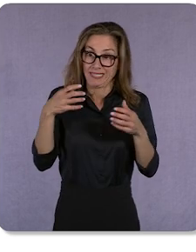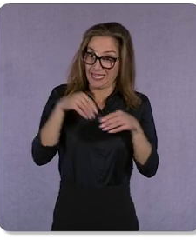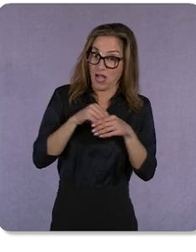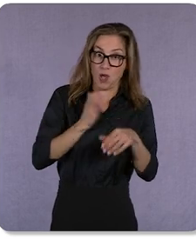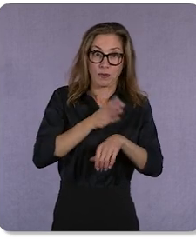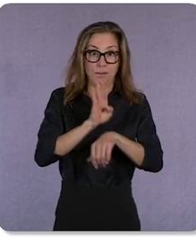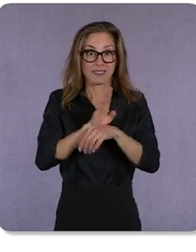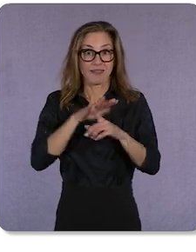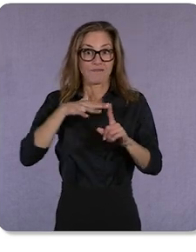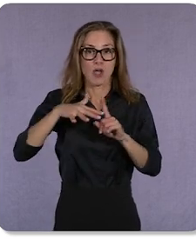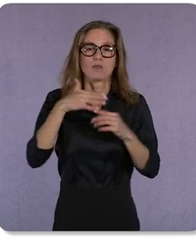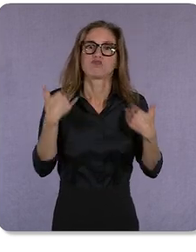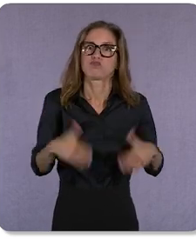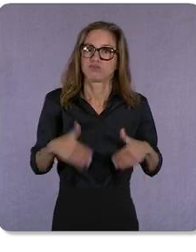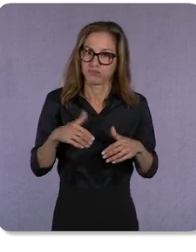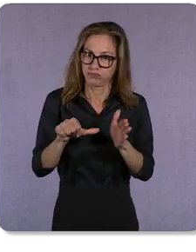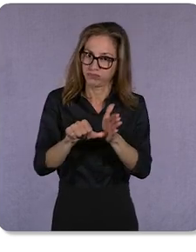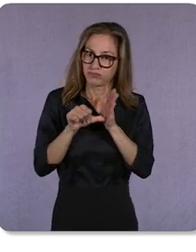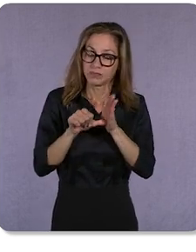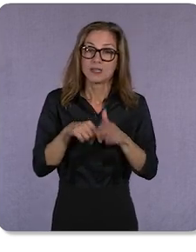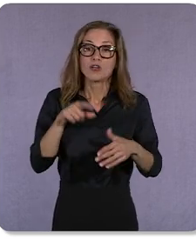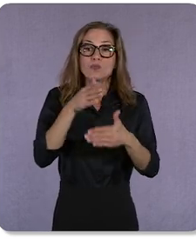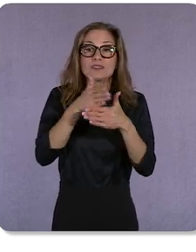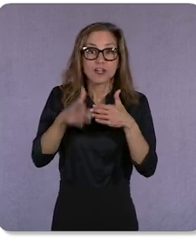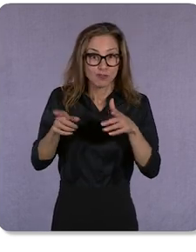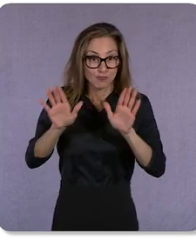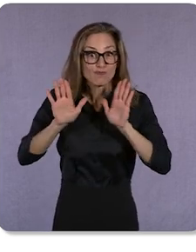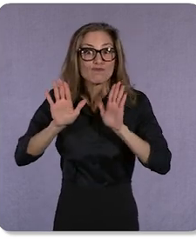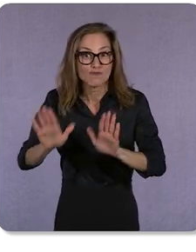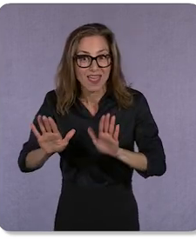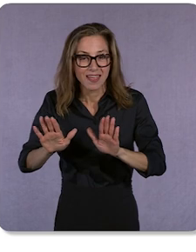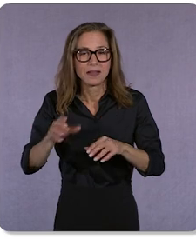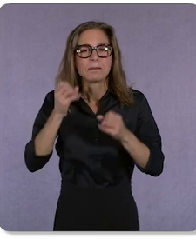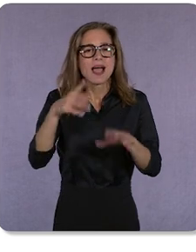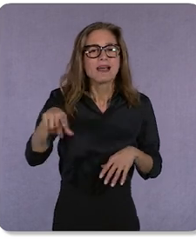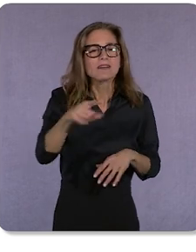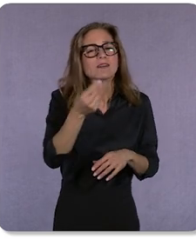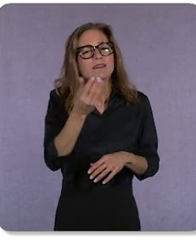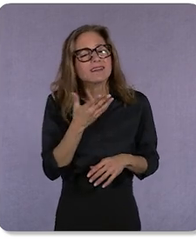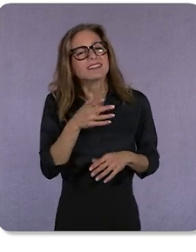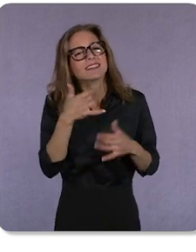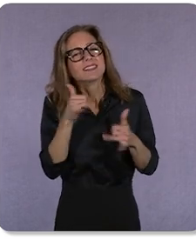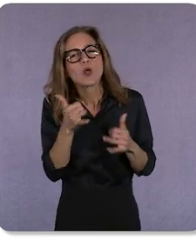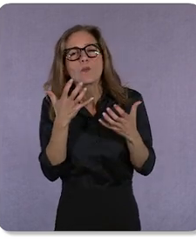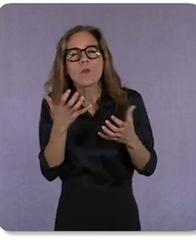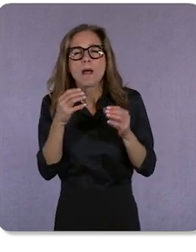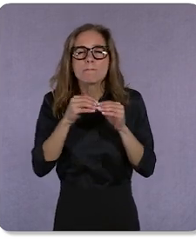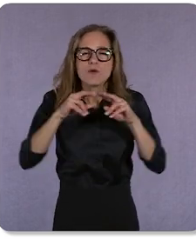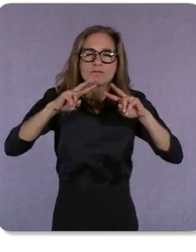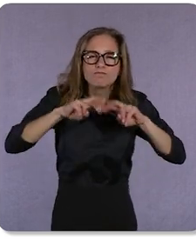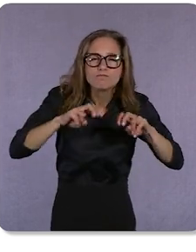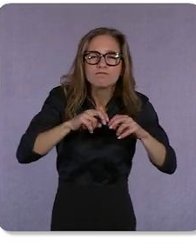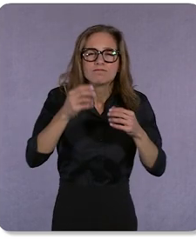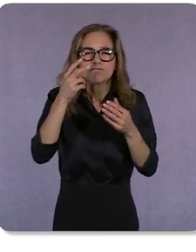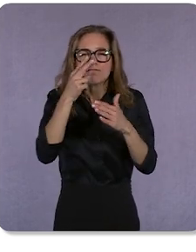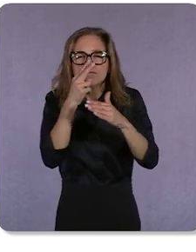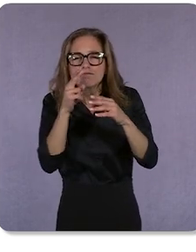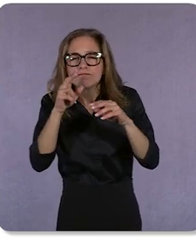While the results are great, many of you have told us that you want deeper insights and more transparency. You want to have more trust in what